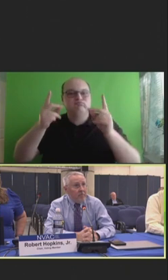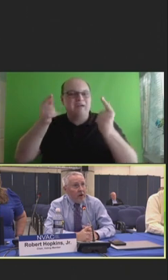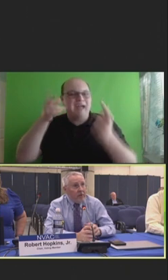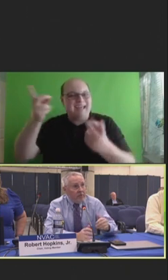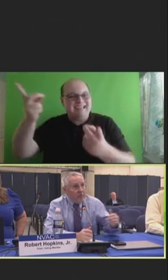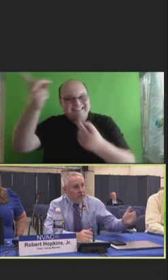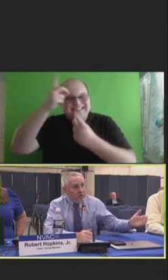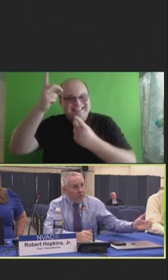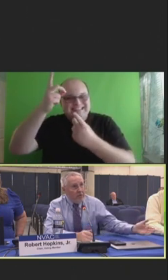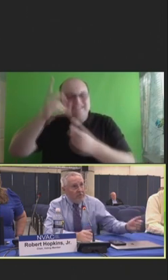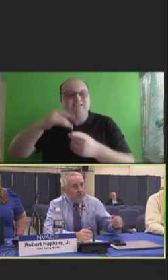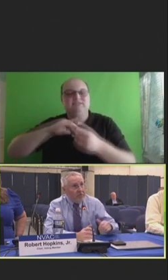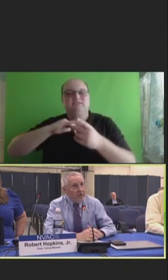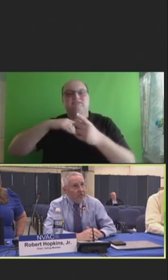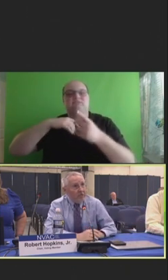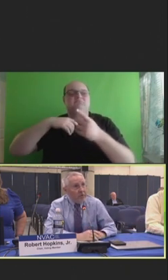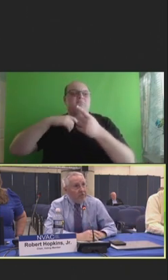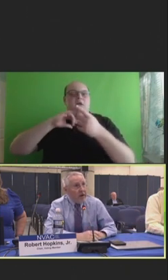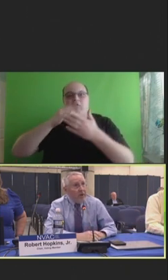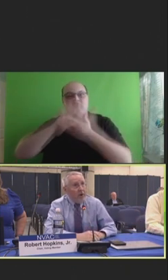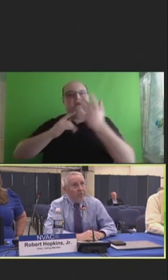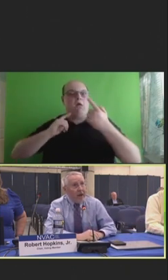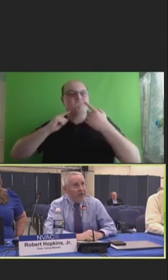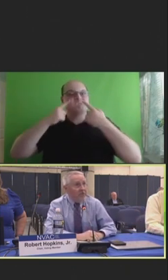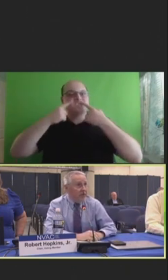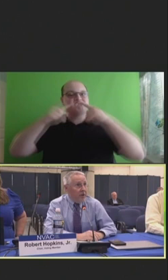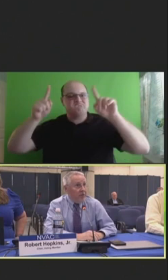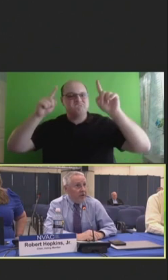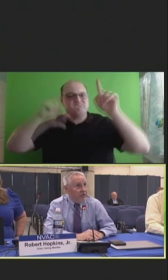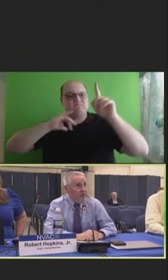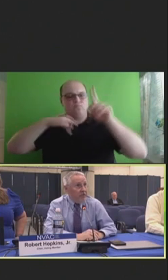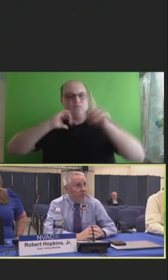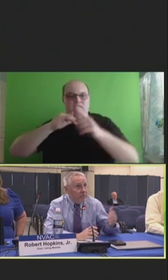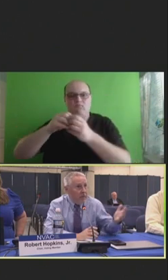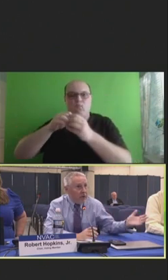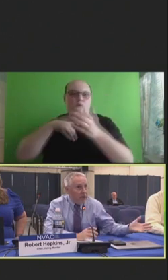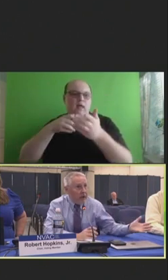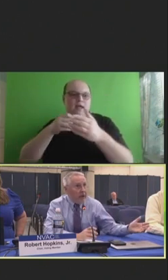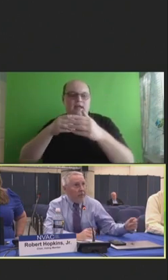But with some of the successes that we've had on passive immunization, monoclonal antibodies